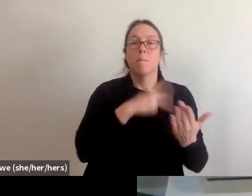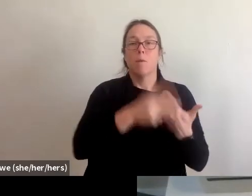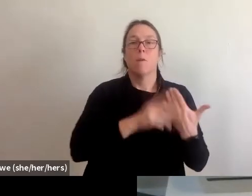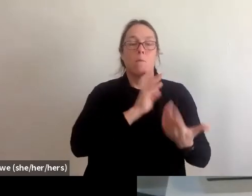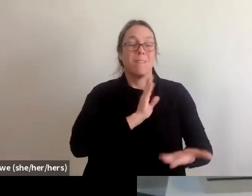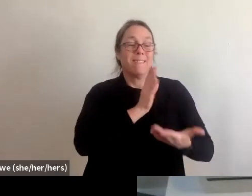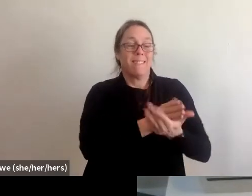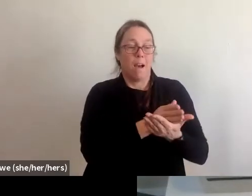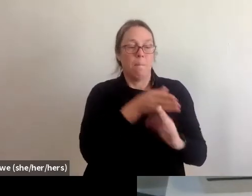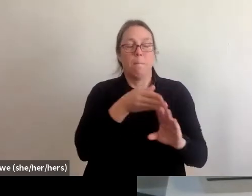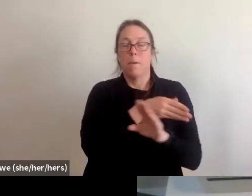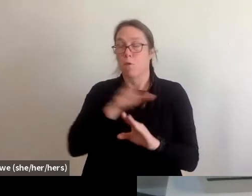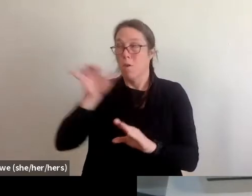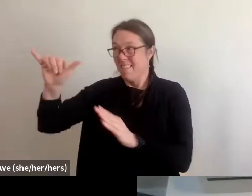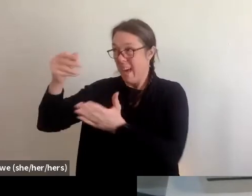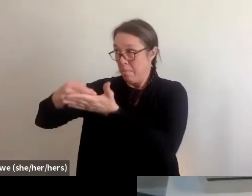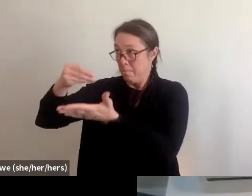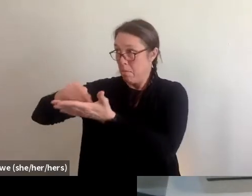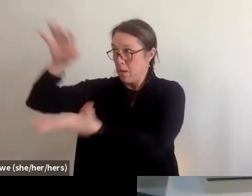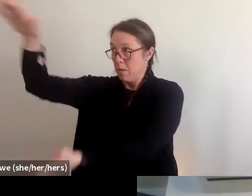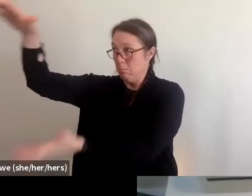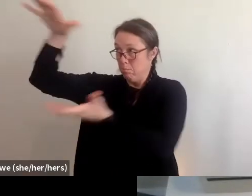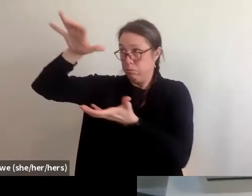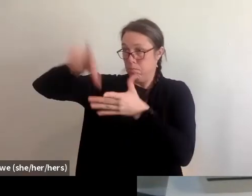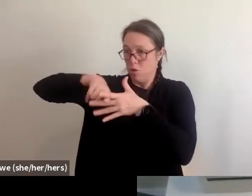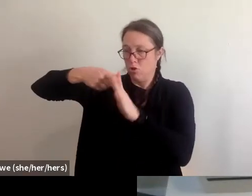before that long-term recovery assistance kicks on from HUD.